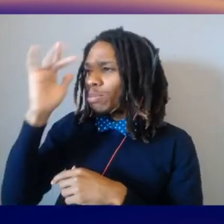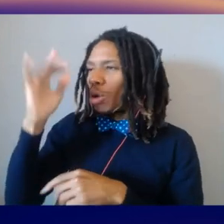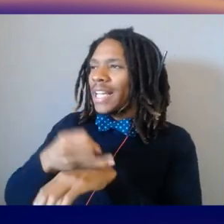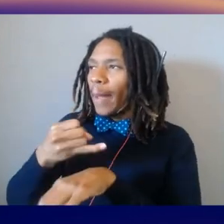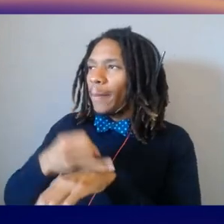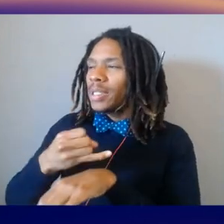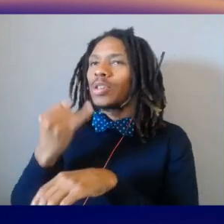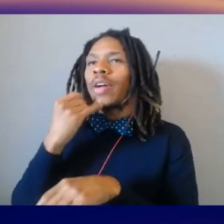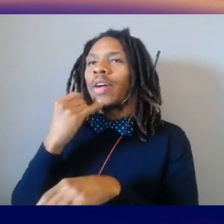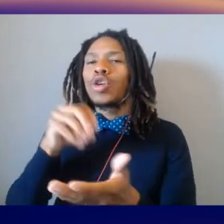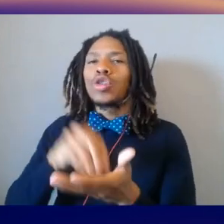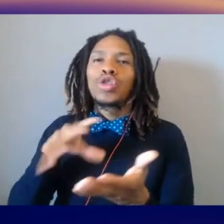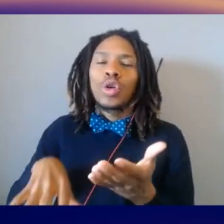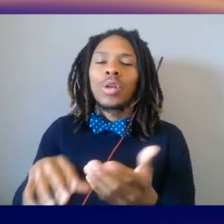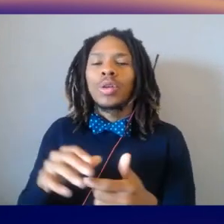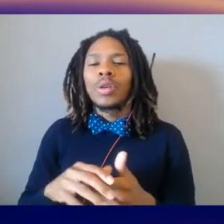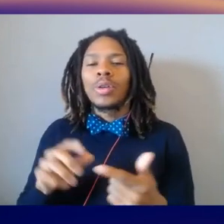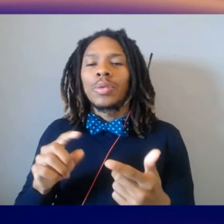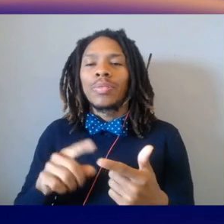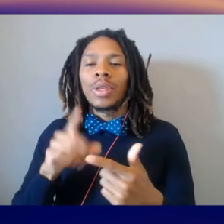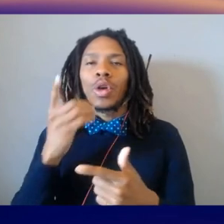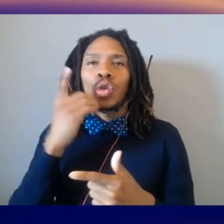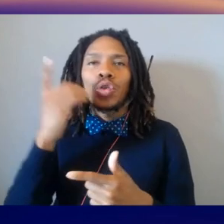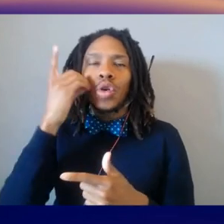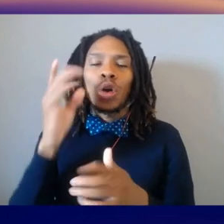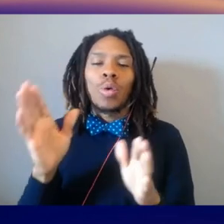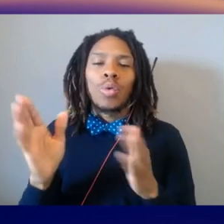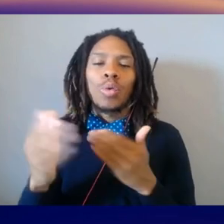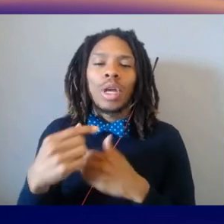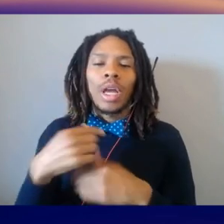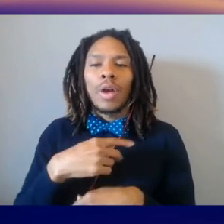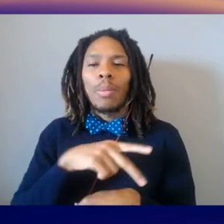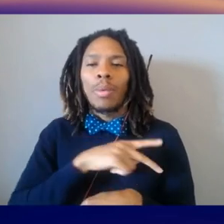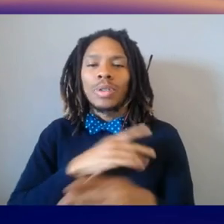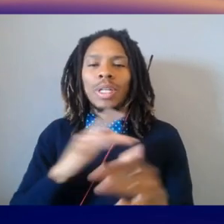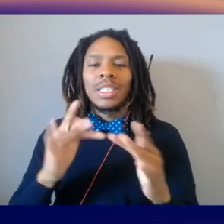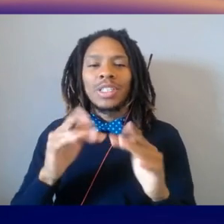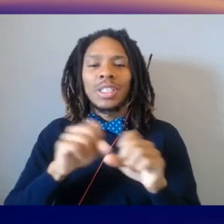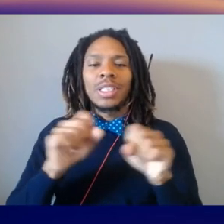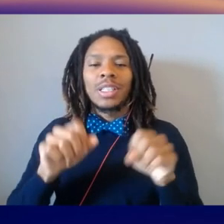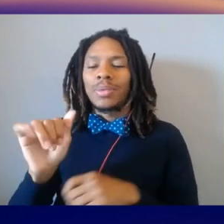and in your dorm room you've got a personal digital assistant like Alexa, and you can wake up and say,